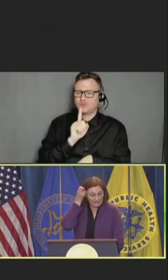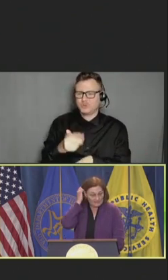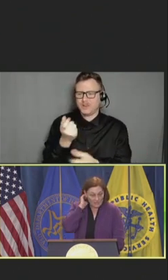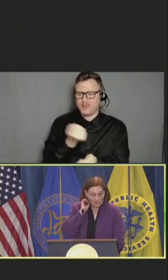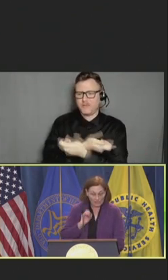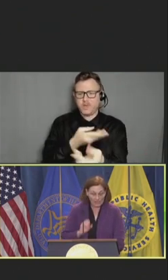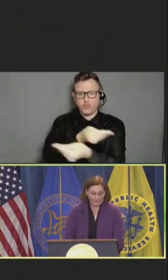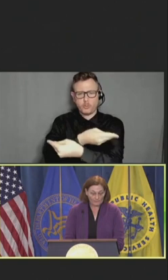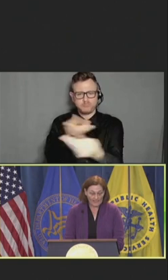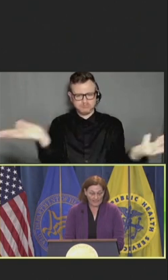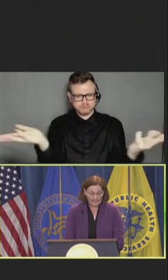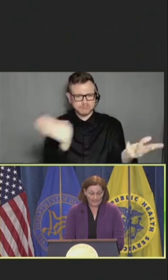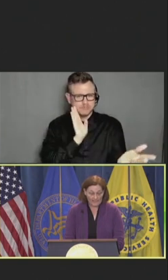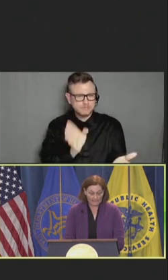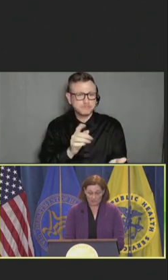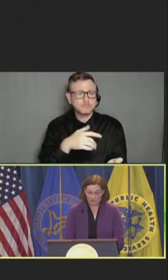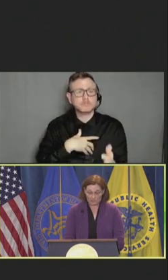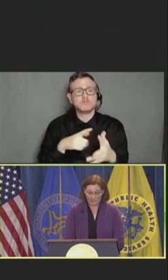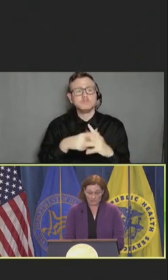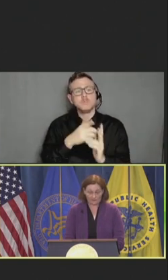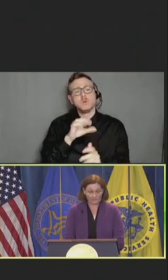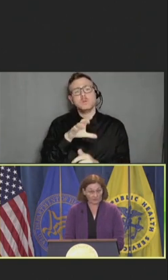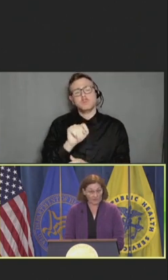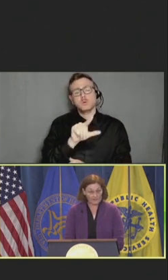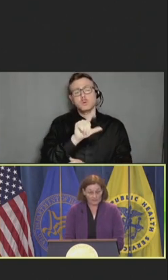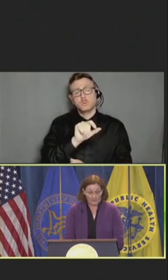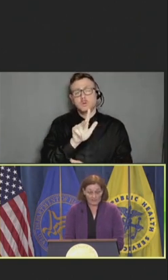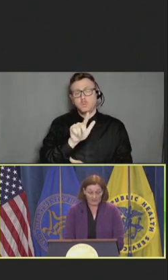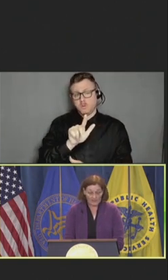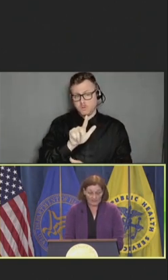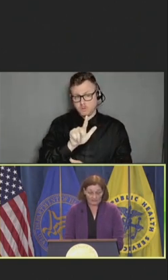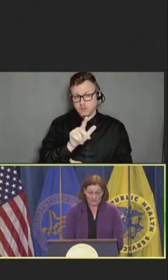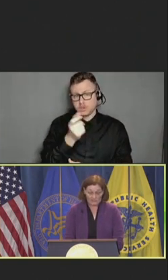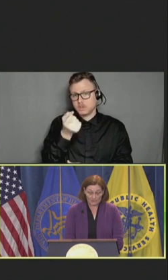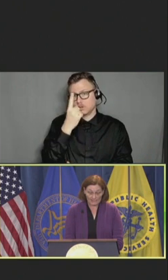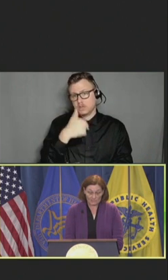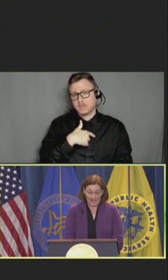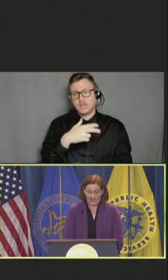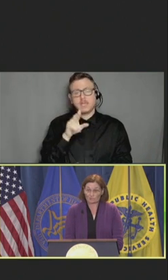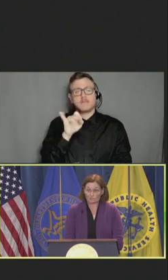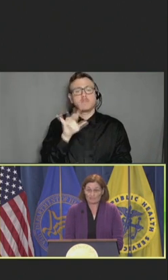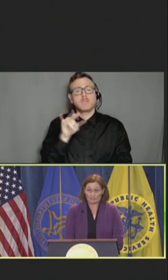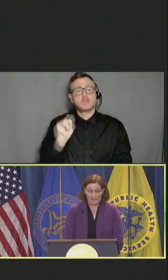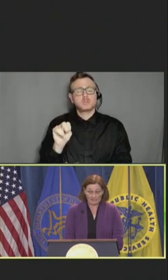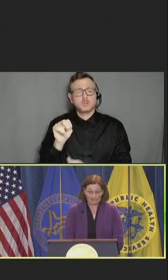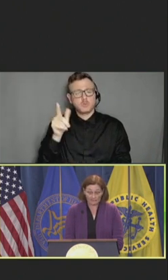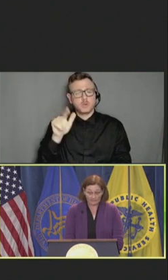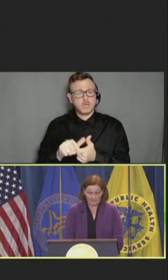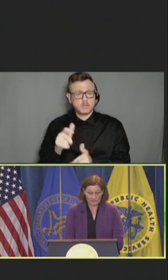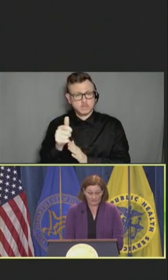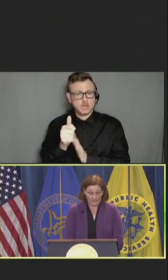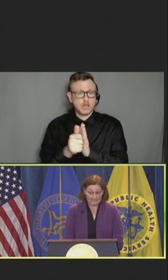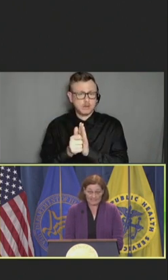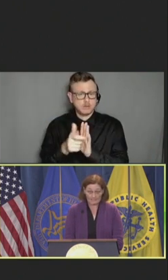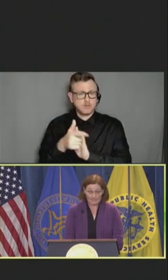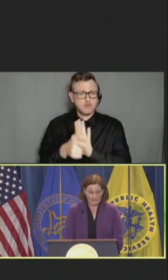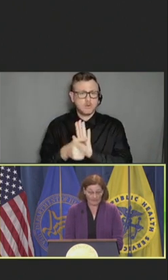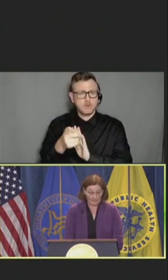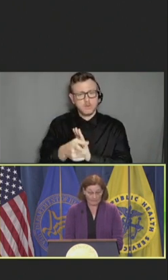So, beginning in October 2023, the Inflation Reduction Act will expand coverage of ACIP-recommended